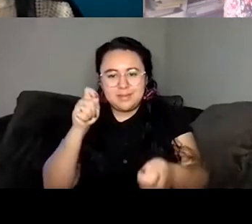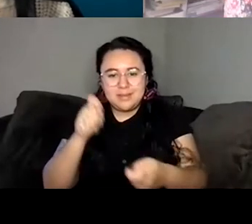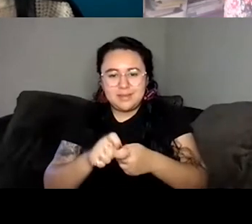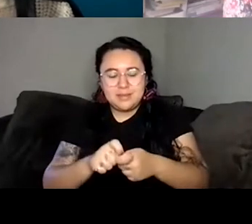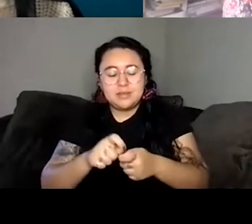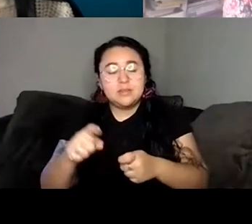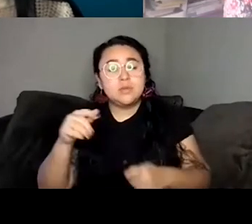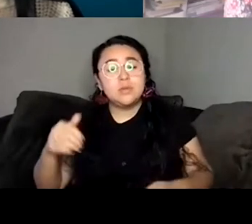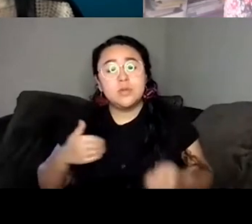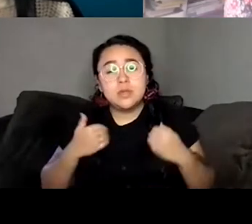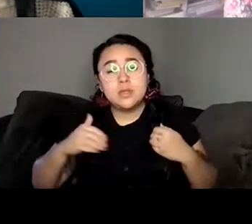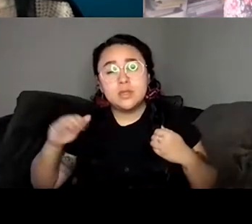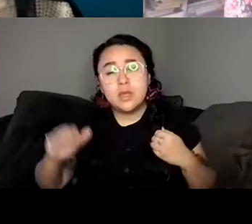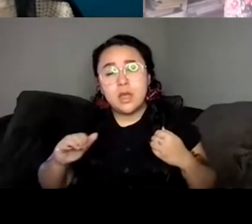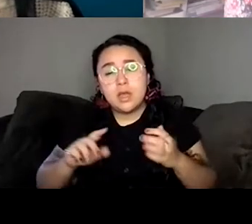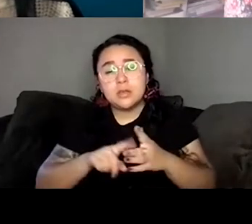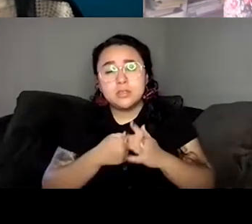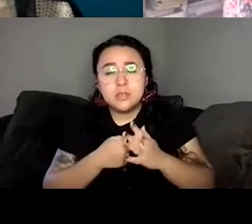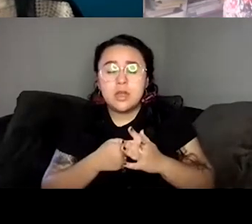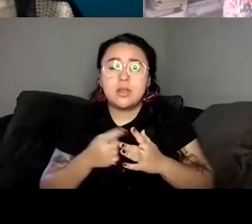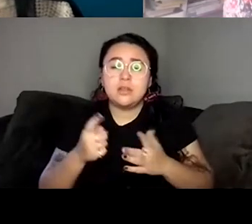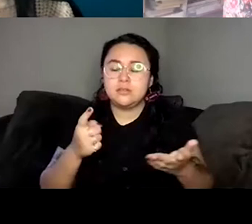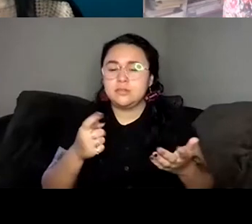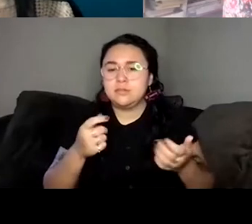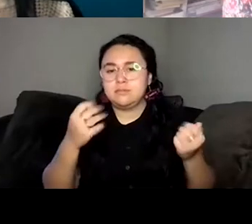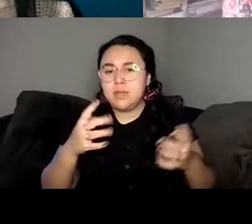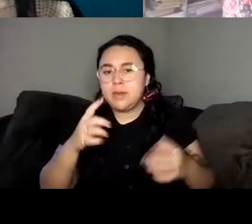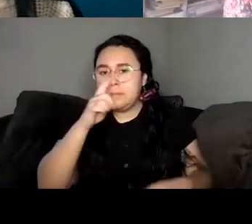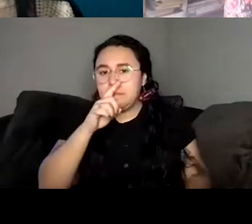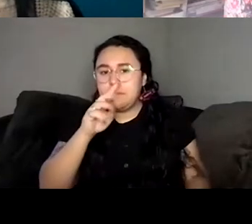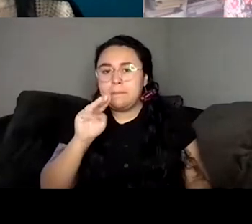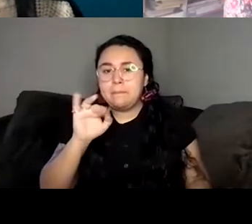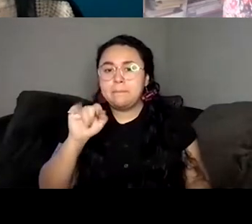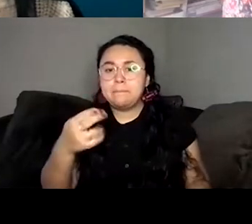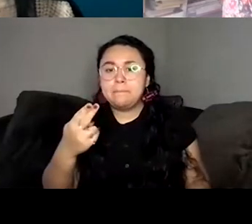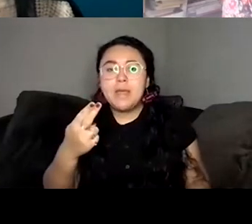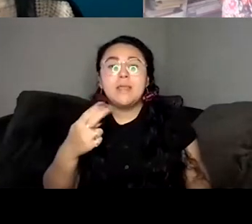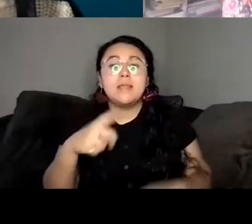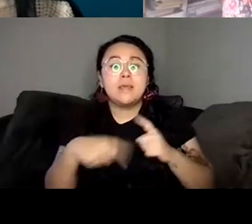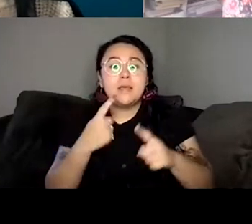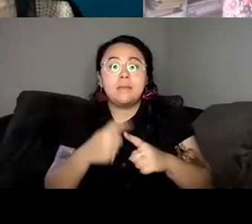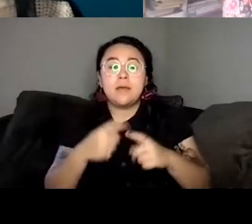success and easy paths and you hope you'll go that way rather than the ordinary way.